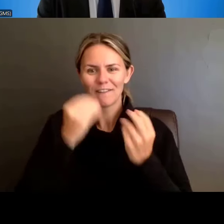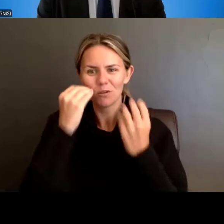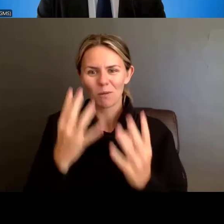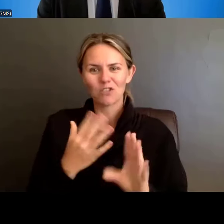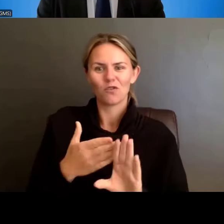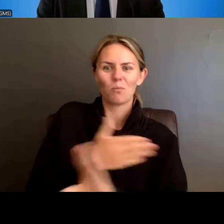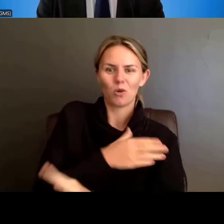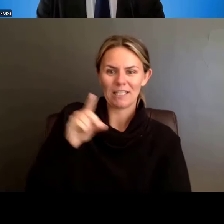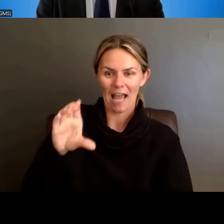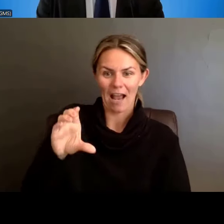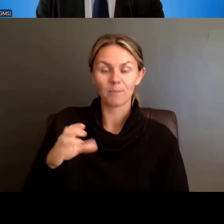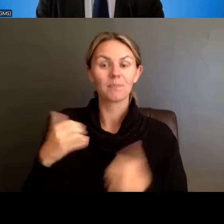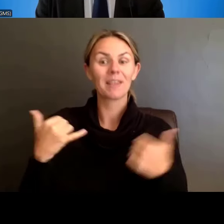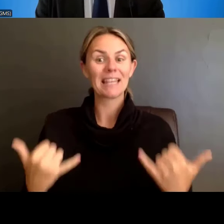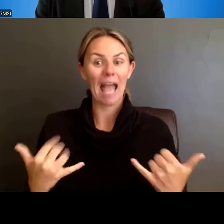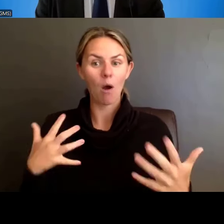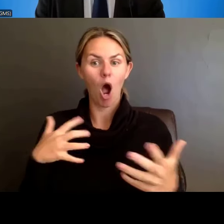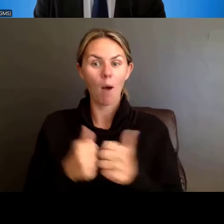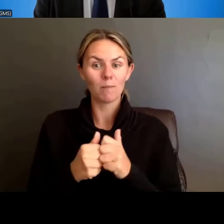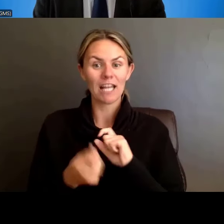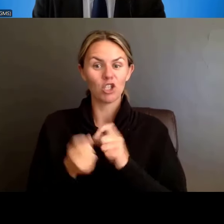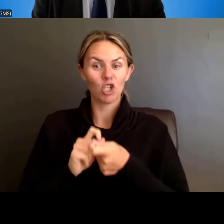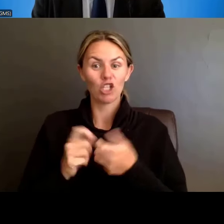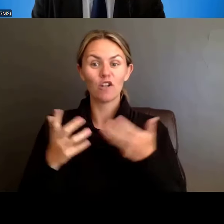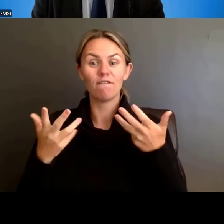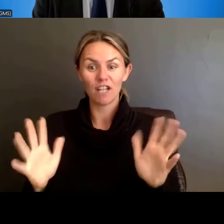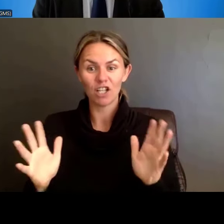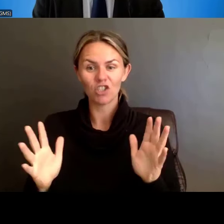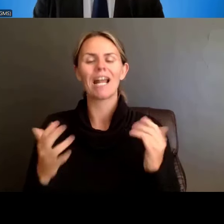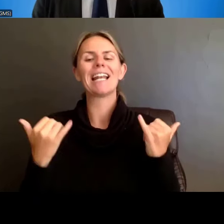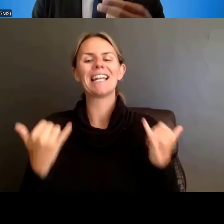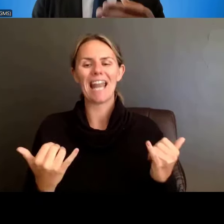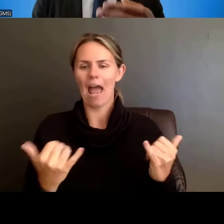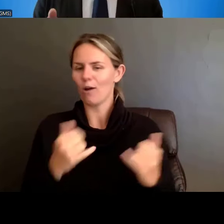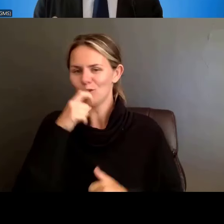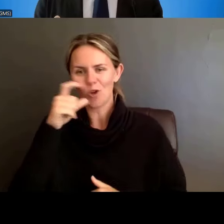on the training stages relevant to that program. If it's a mixed-stage program,